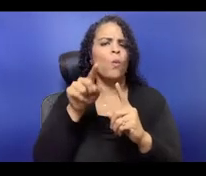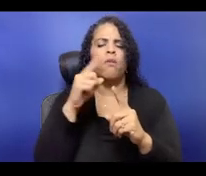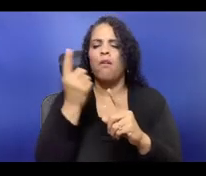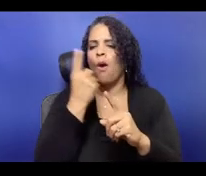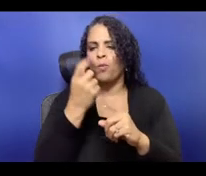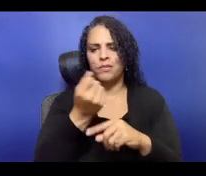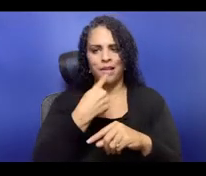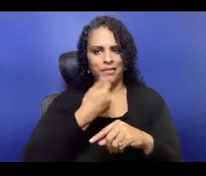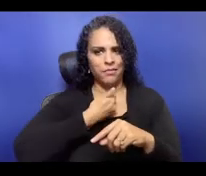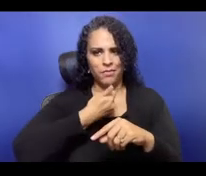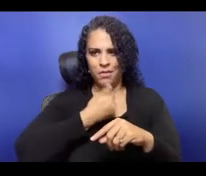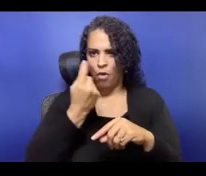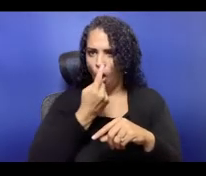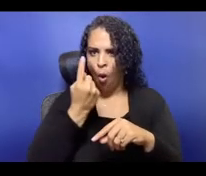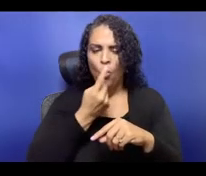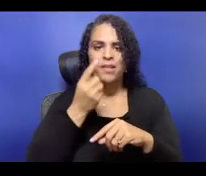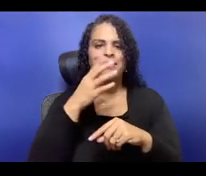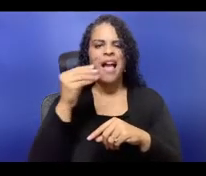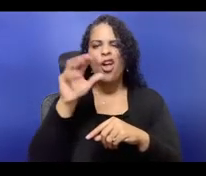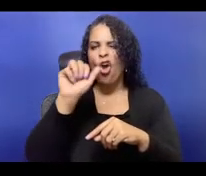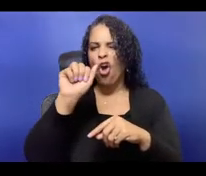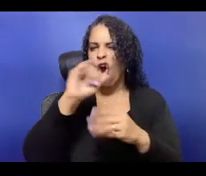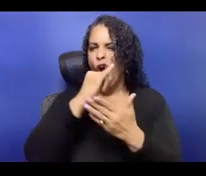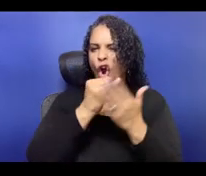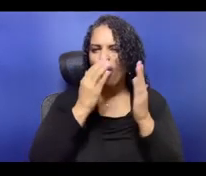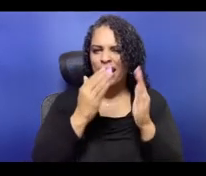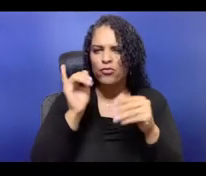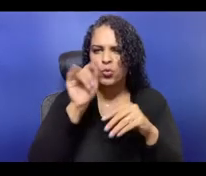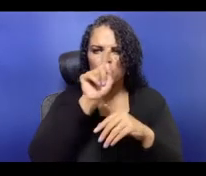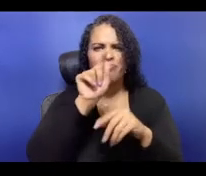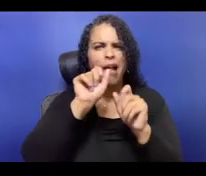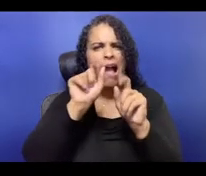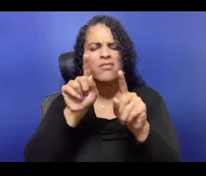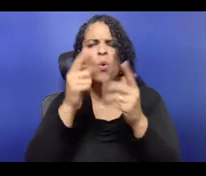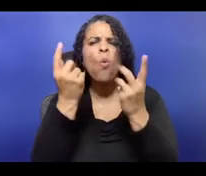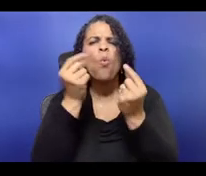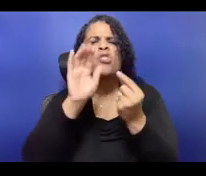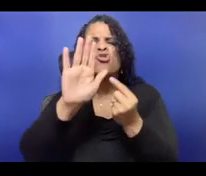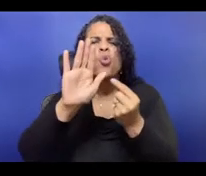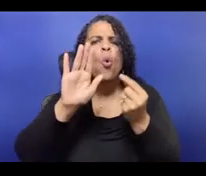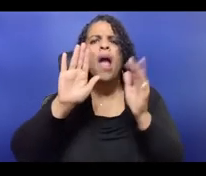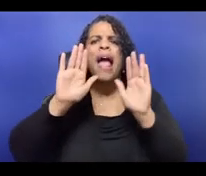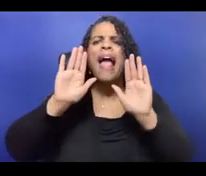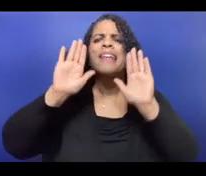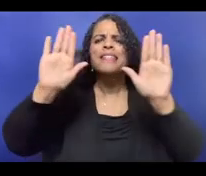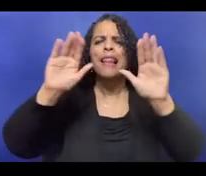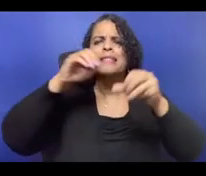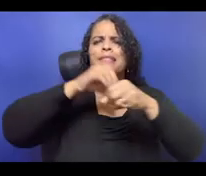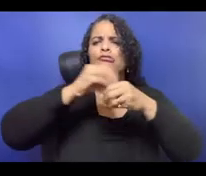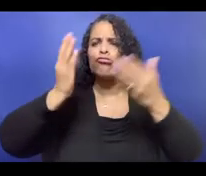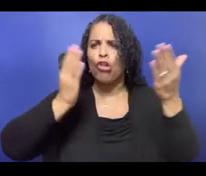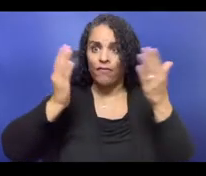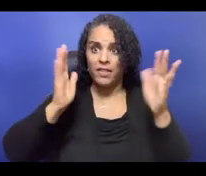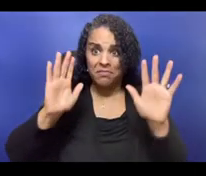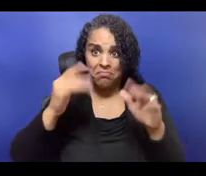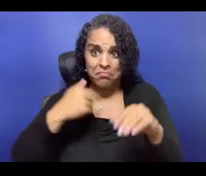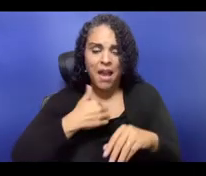It can seem like, well, what is it, you know, someone's gonna get mad. And there's this sense that, well, something's, there's something preventing me